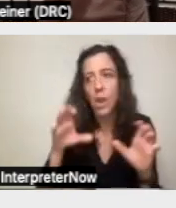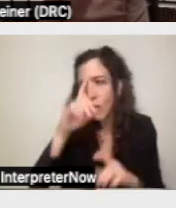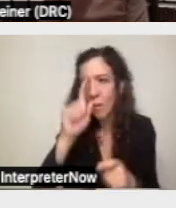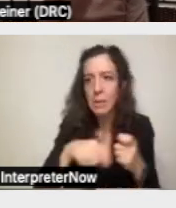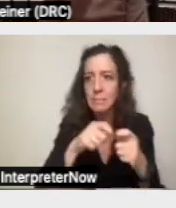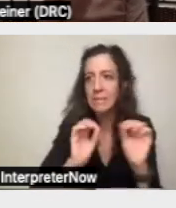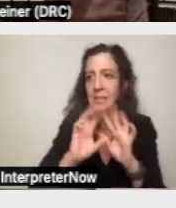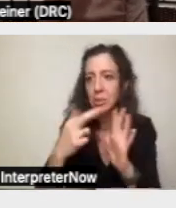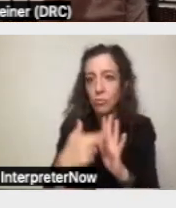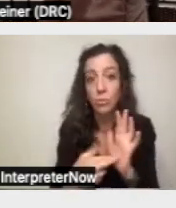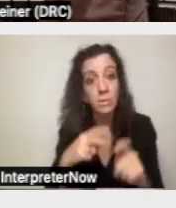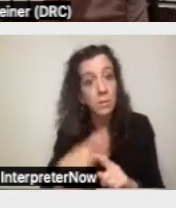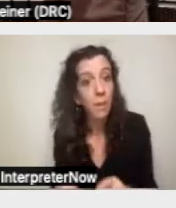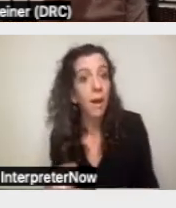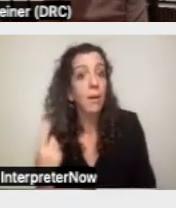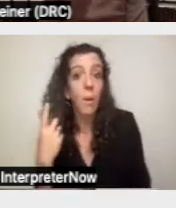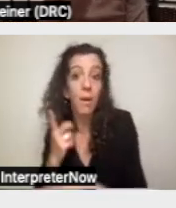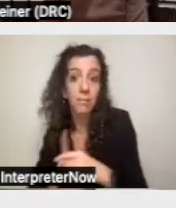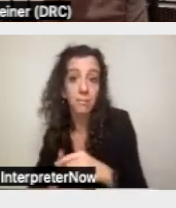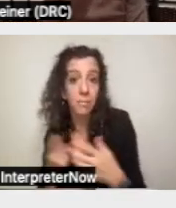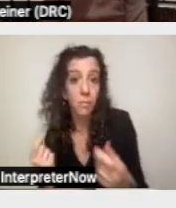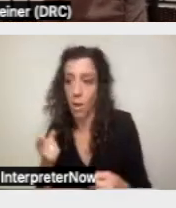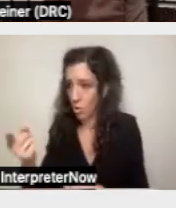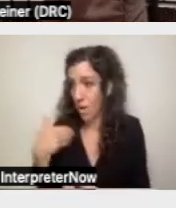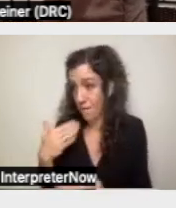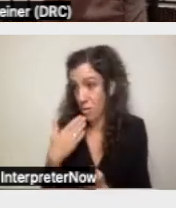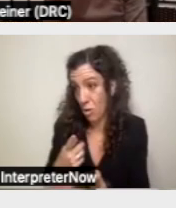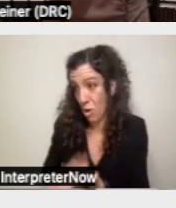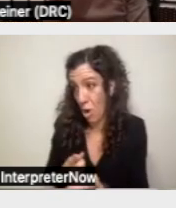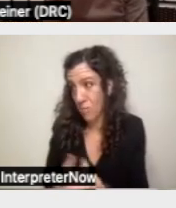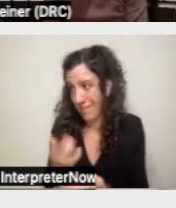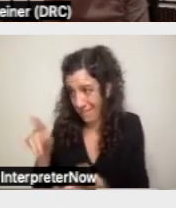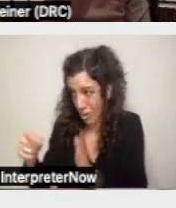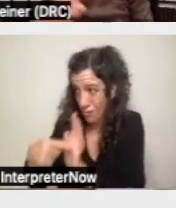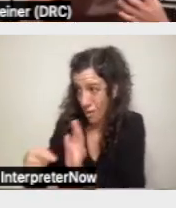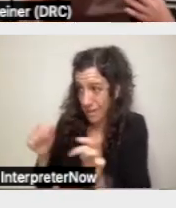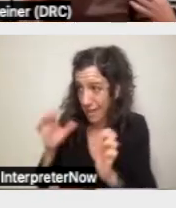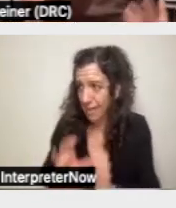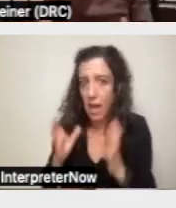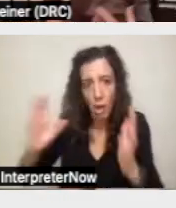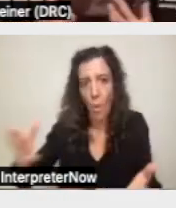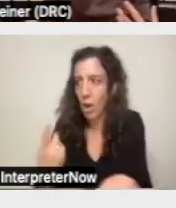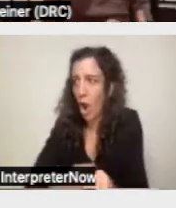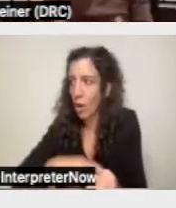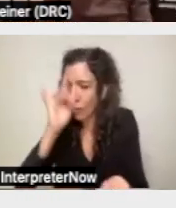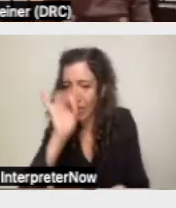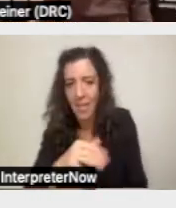you've got a good argument and you are representing a client and make it the best you can making it the best statutory interpretation that's